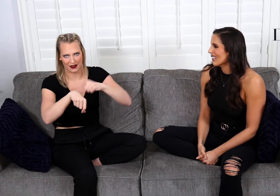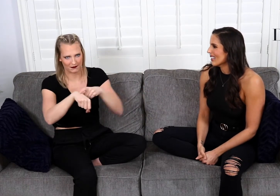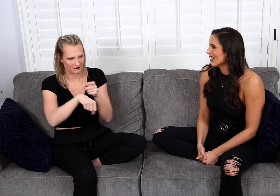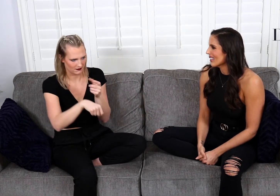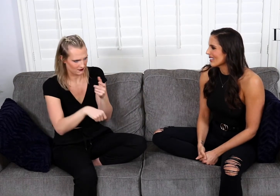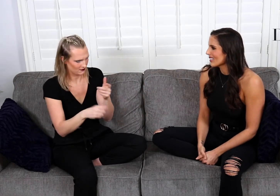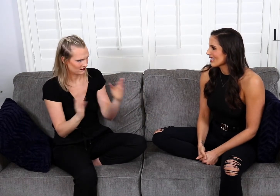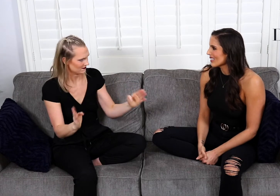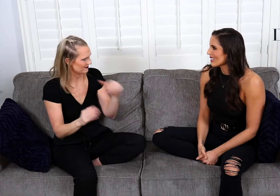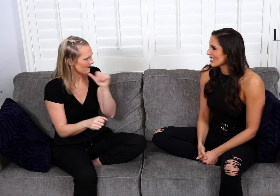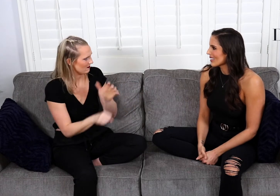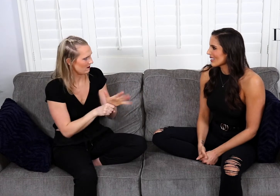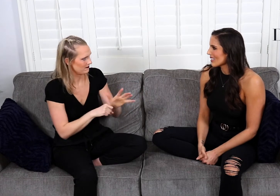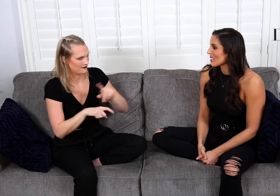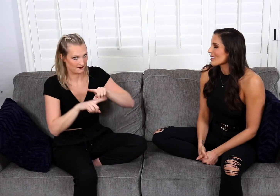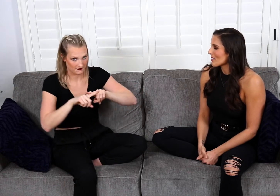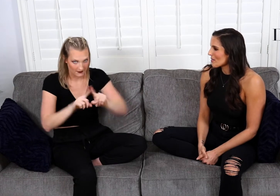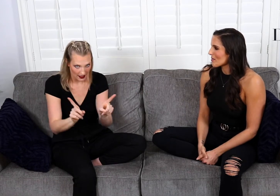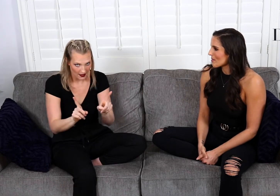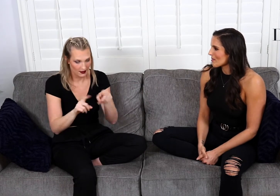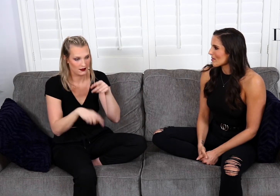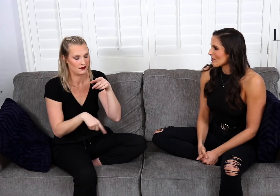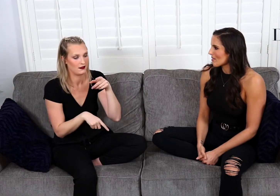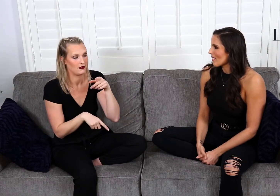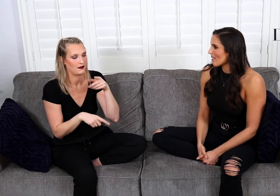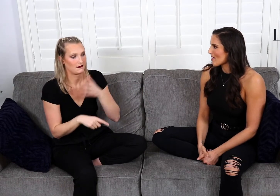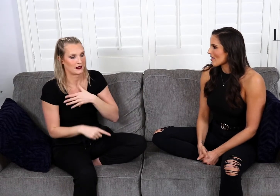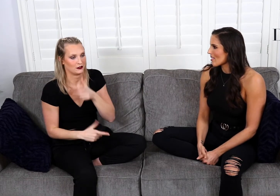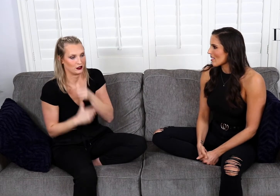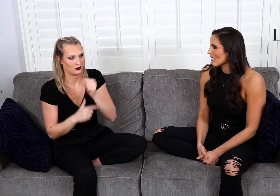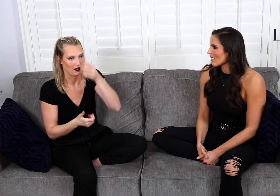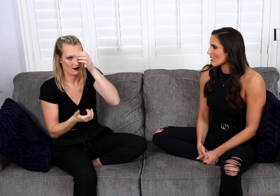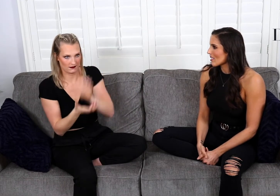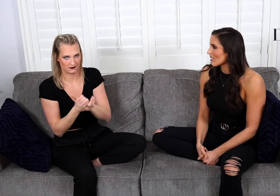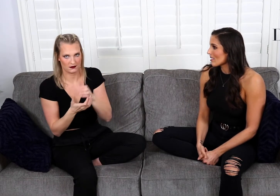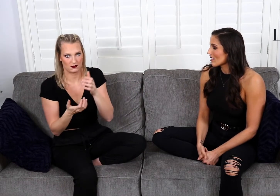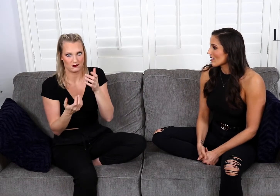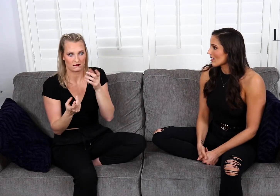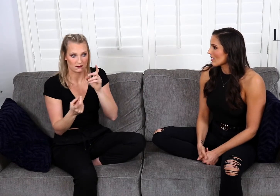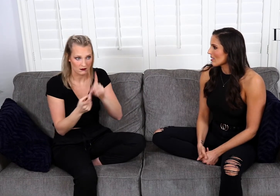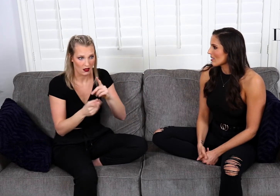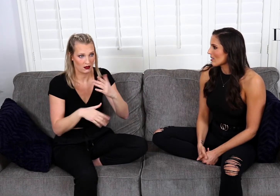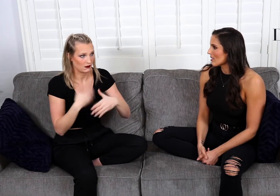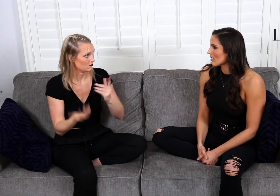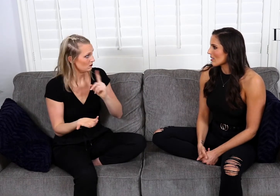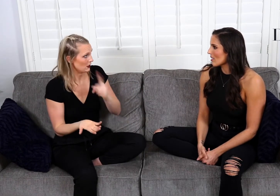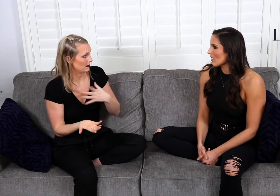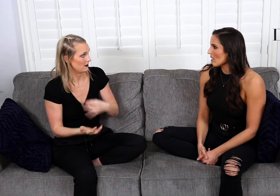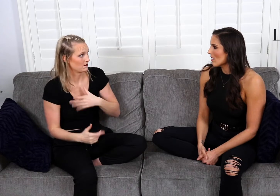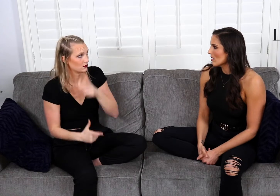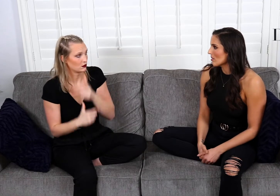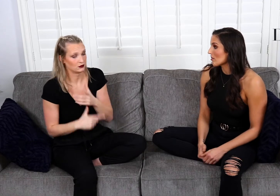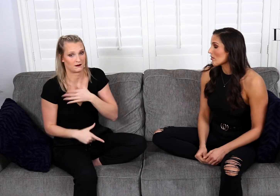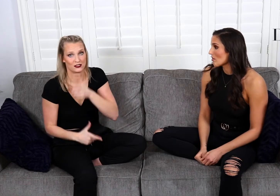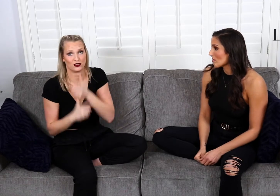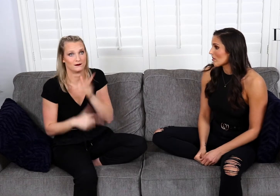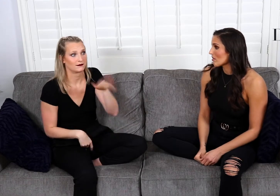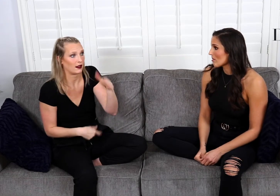and the time frame is not enough but during that time my sister's husband dated my sister and really liked my sister